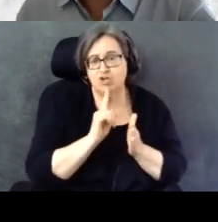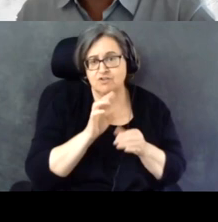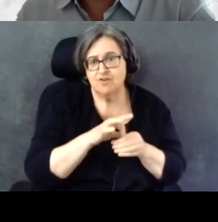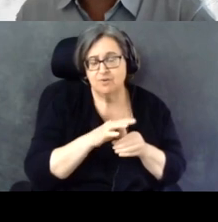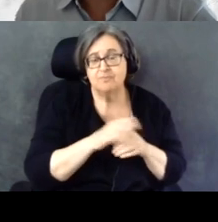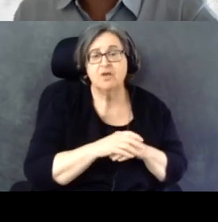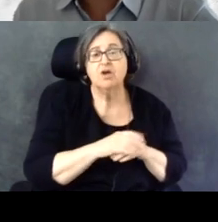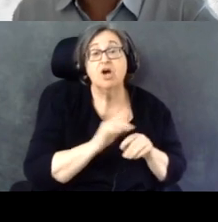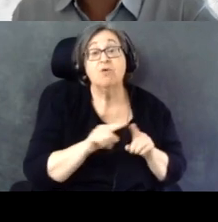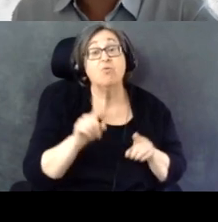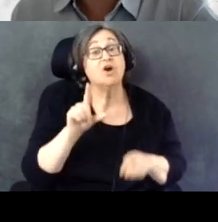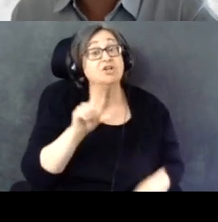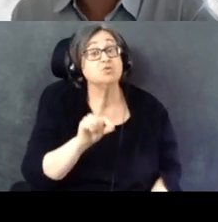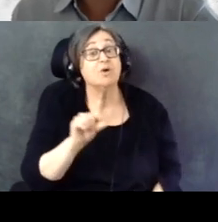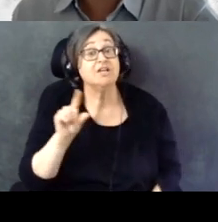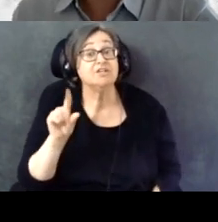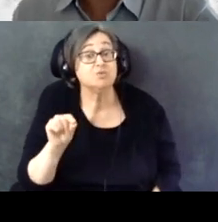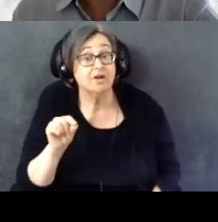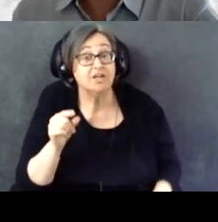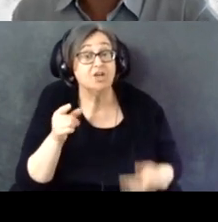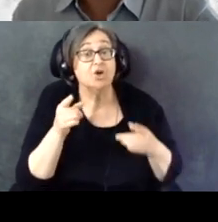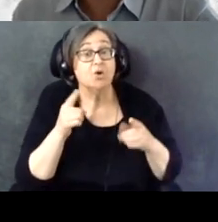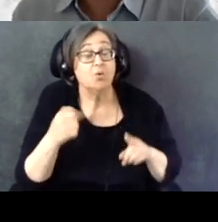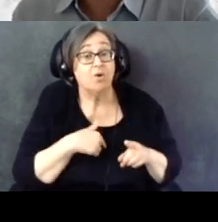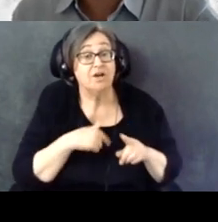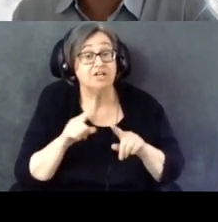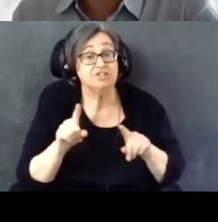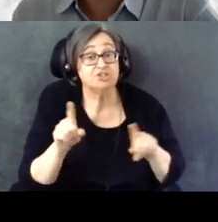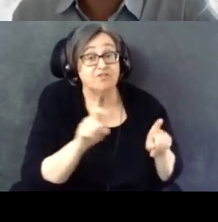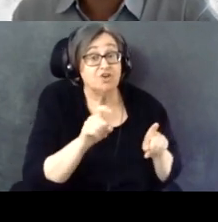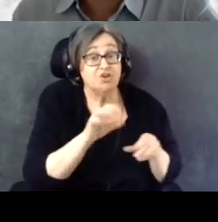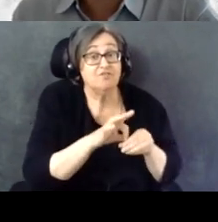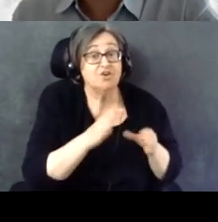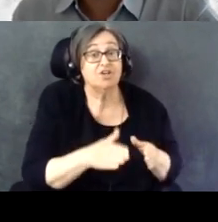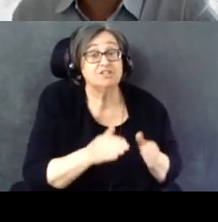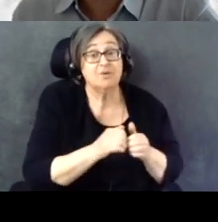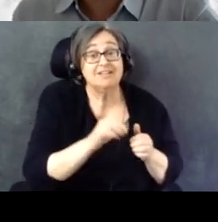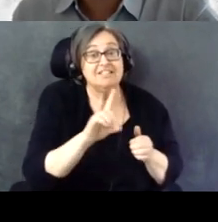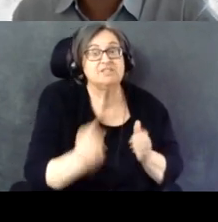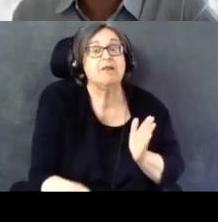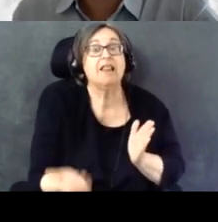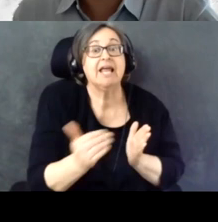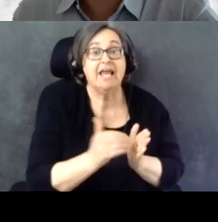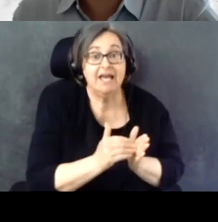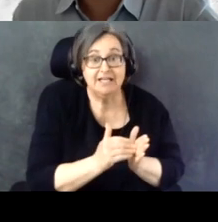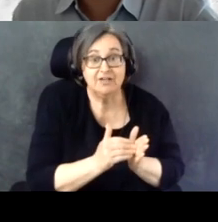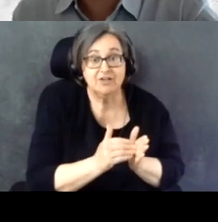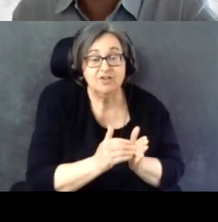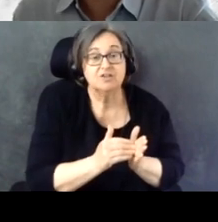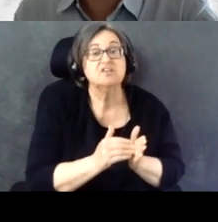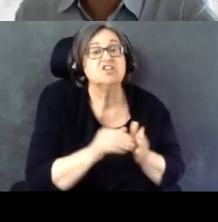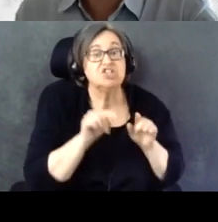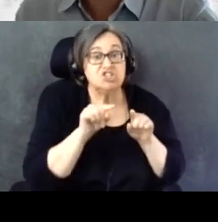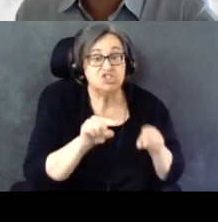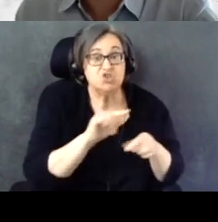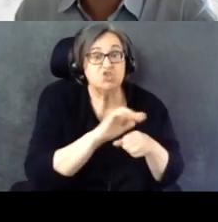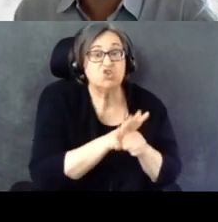But in 2020, when we surveyed voters with disabilities again in the midst of the COVID-19